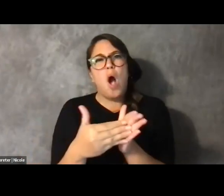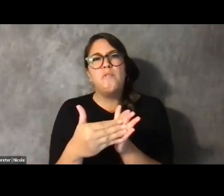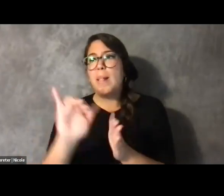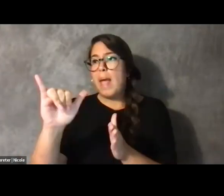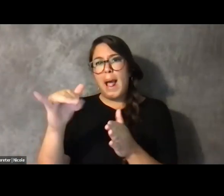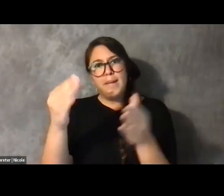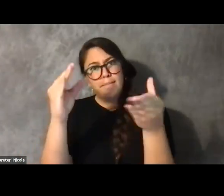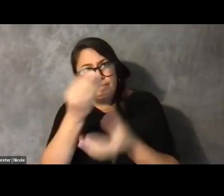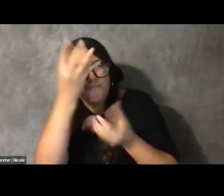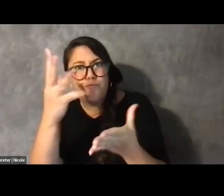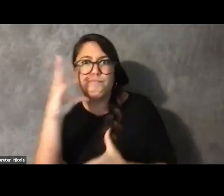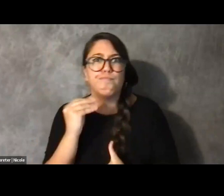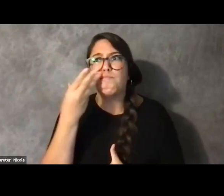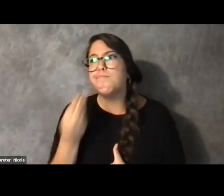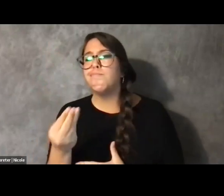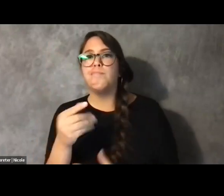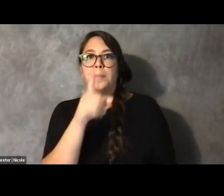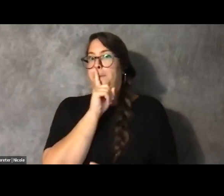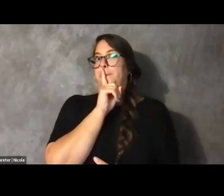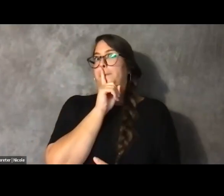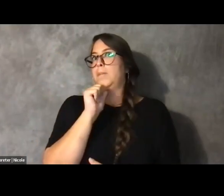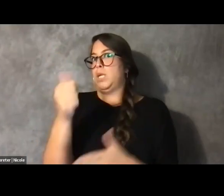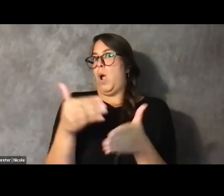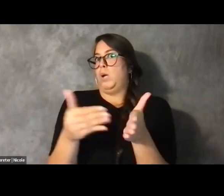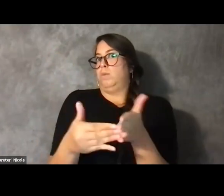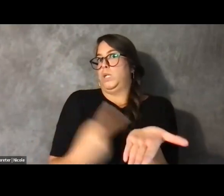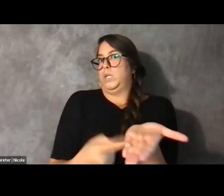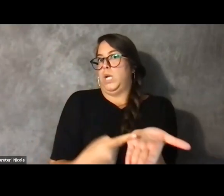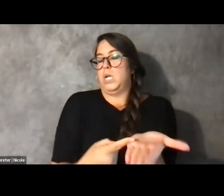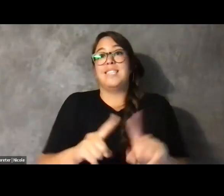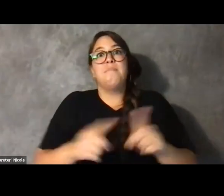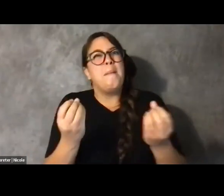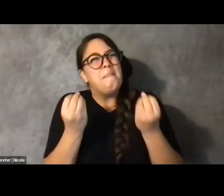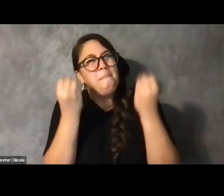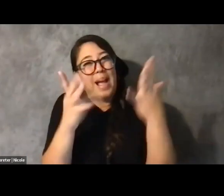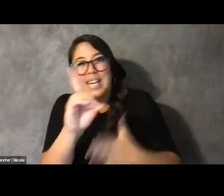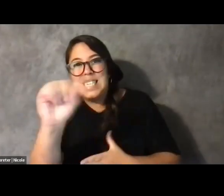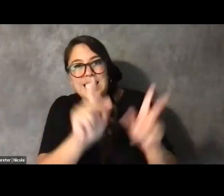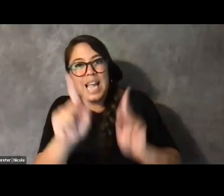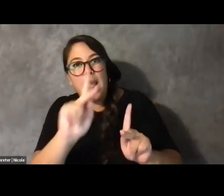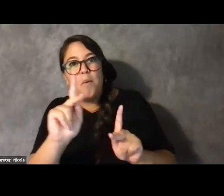And disabled people just came out of the woodwork to say, this is not a unique experience. This is what I've gone through.